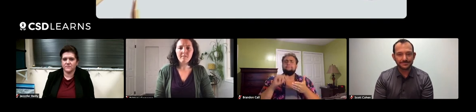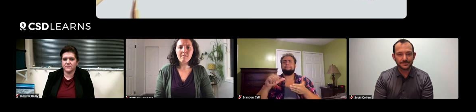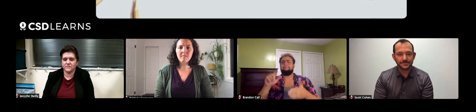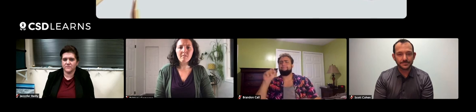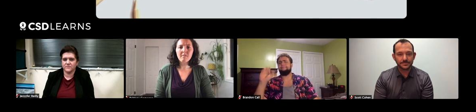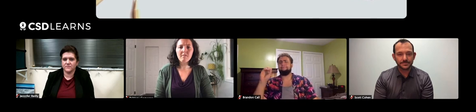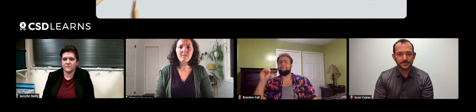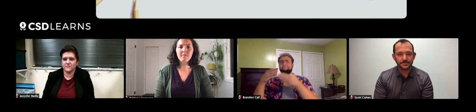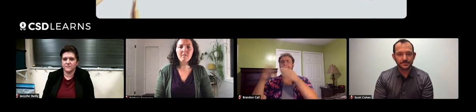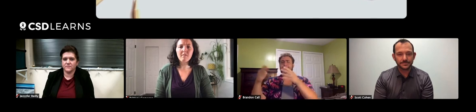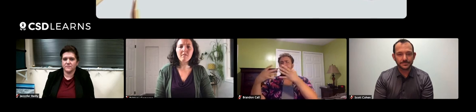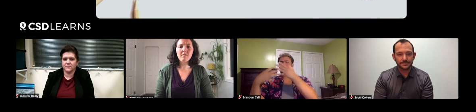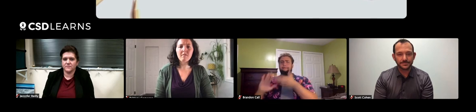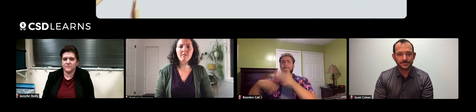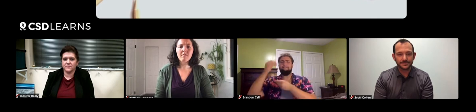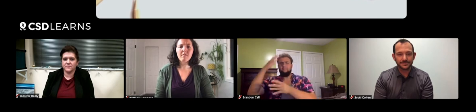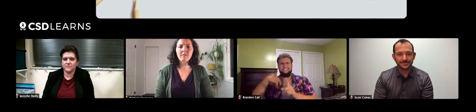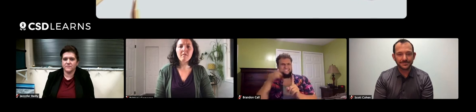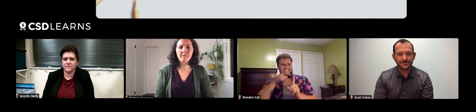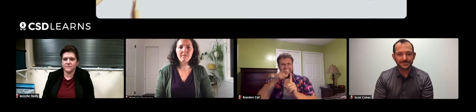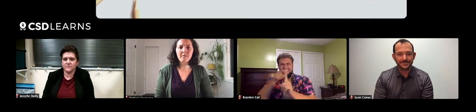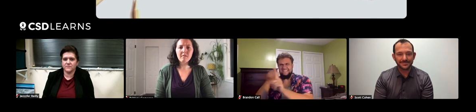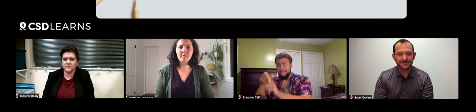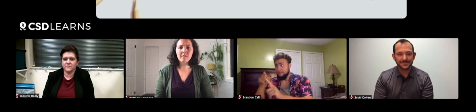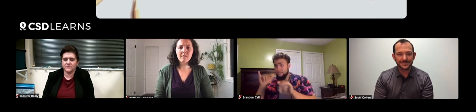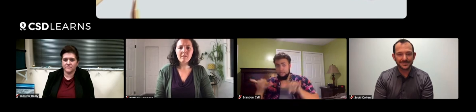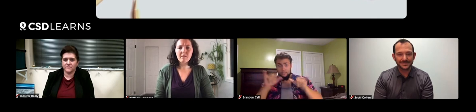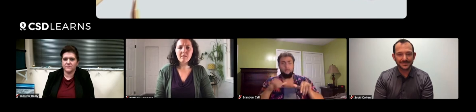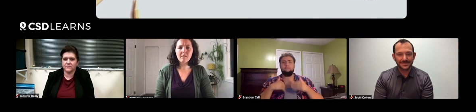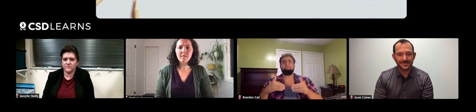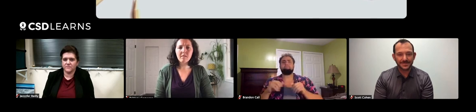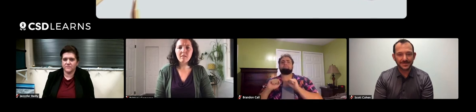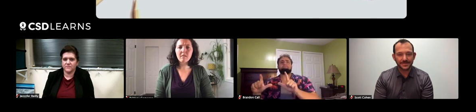not just a .com place with some general information. I like to find and verify specific information first,